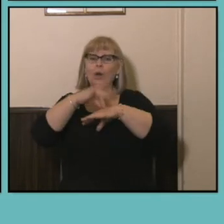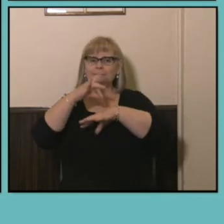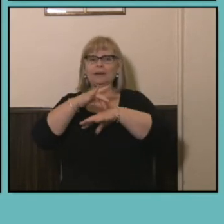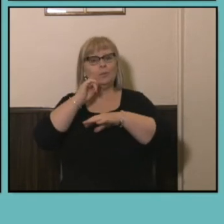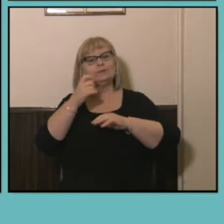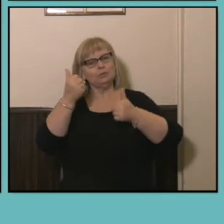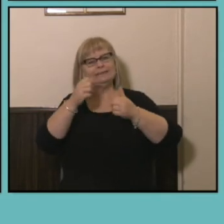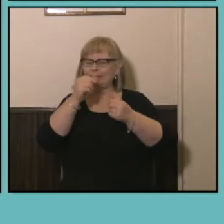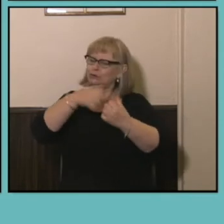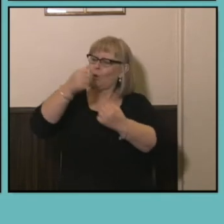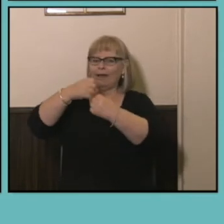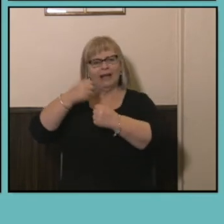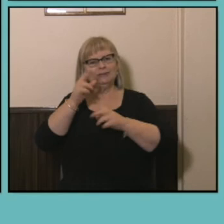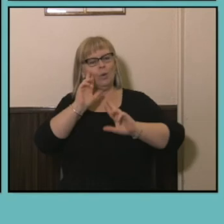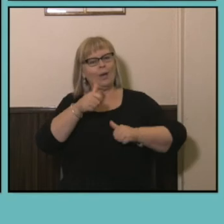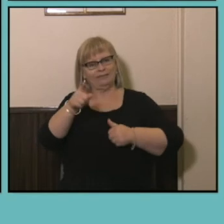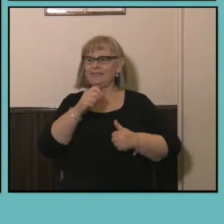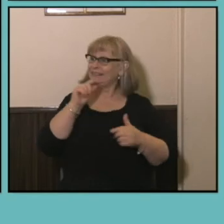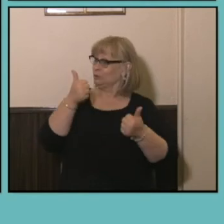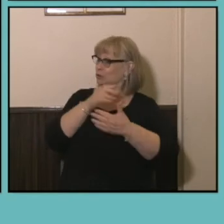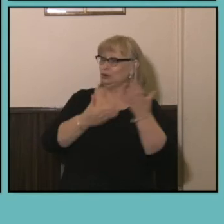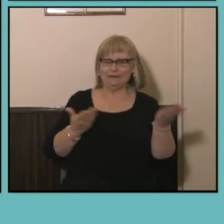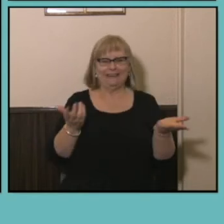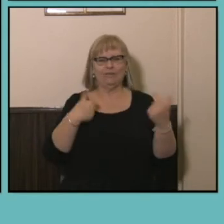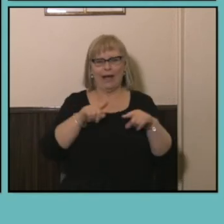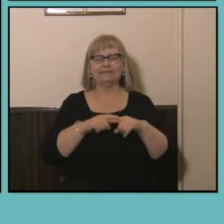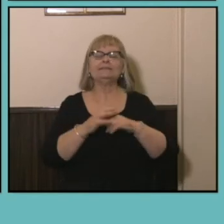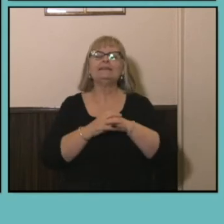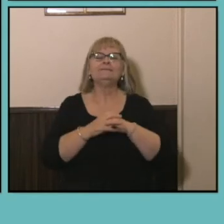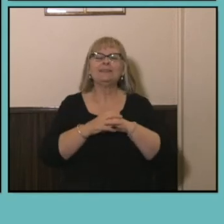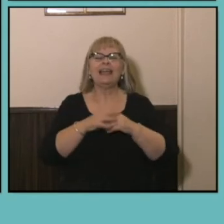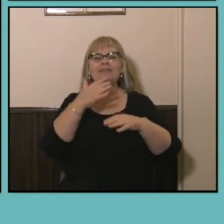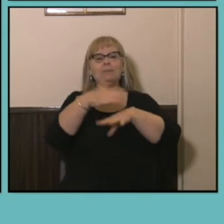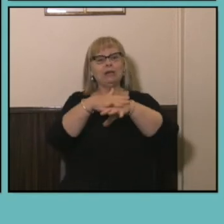qualified to treat you and it's a good news story. The blue text at